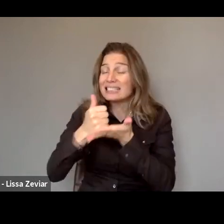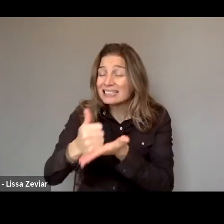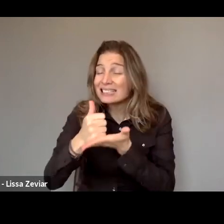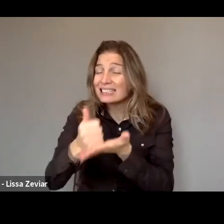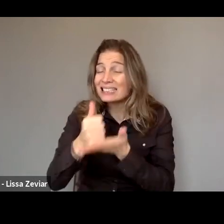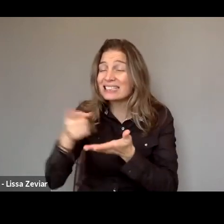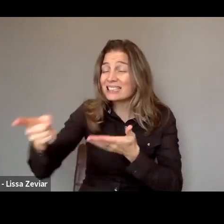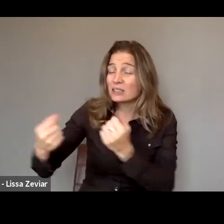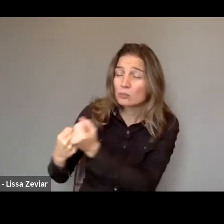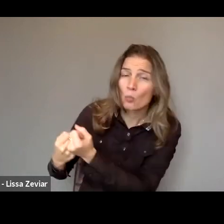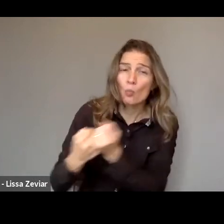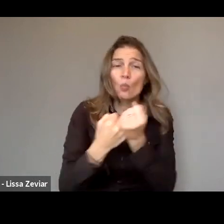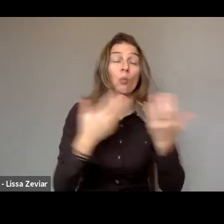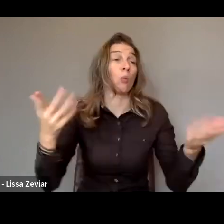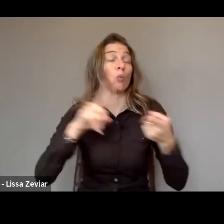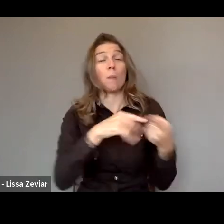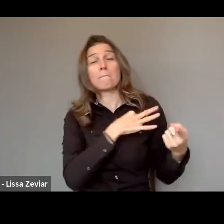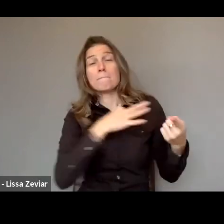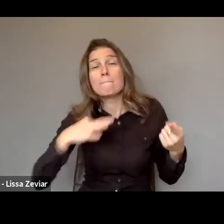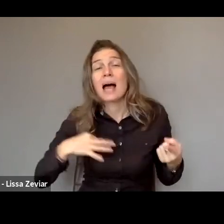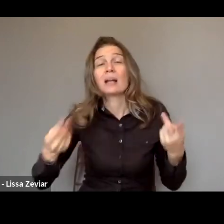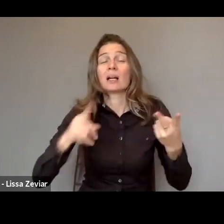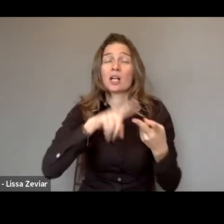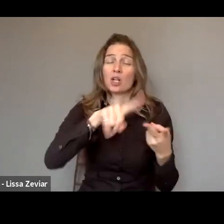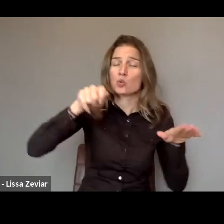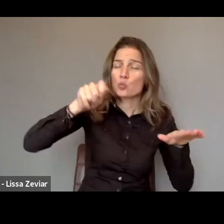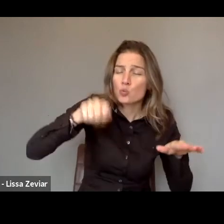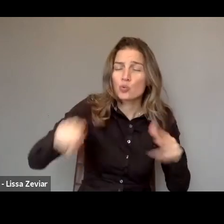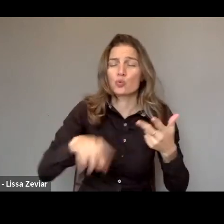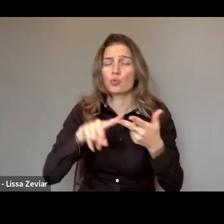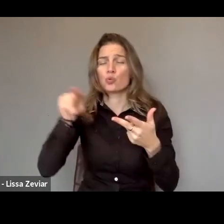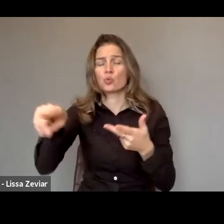such as medical, judicial, social that there are shelters,